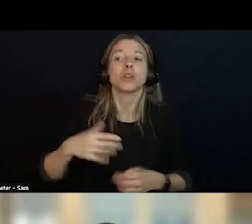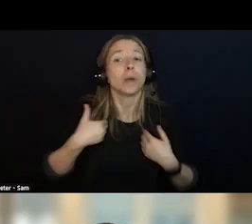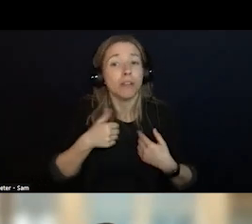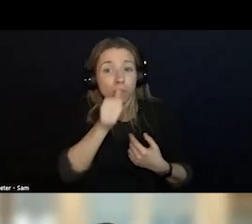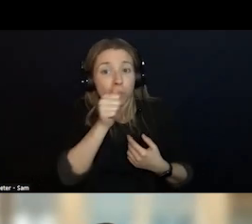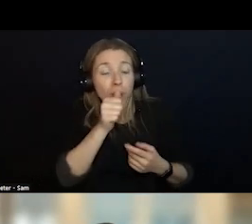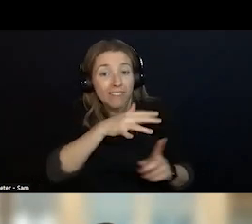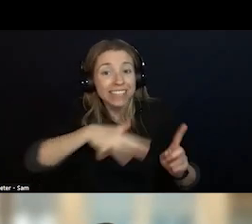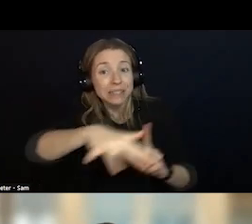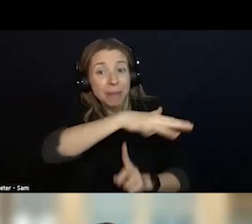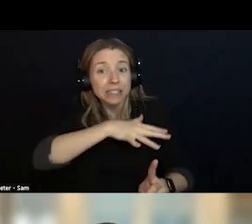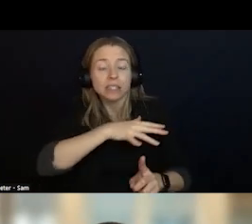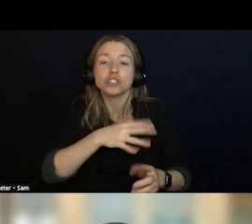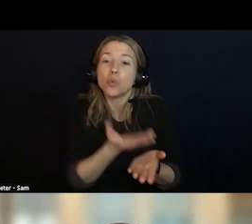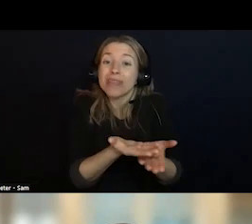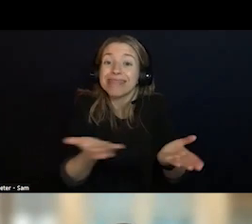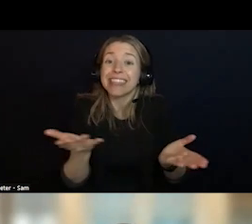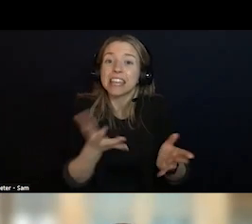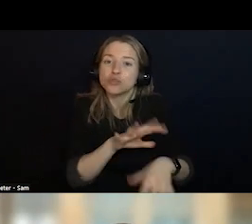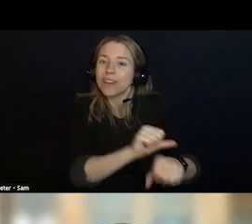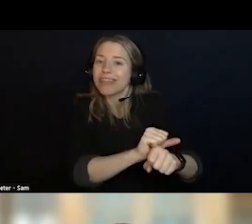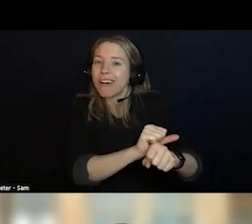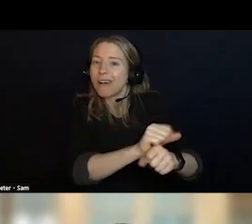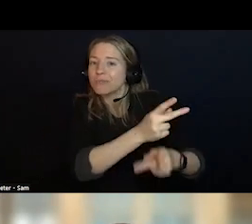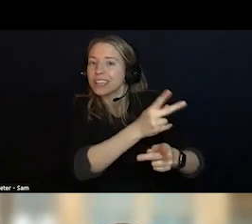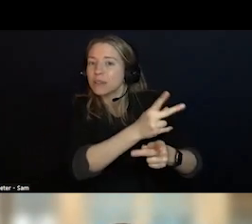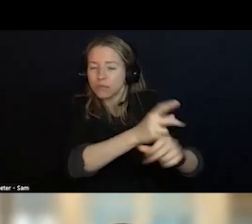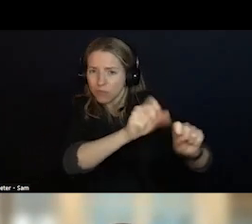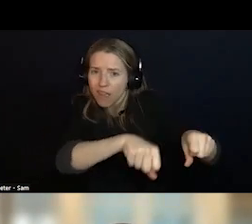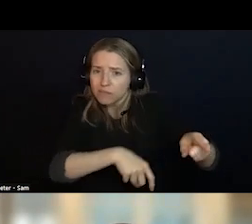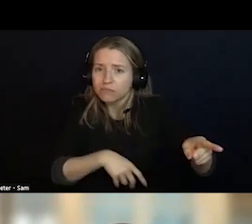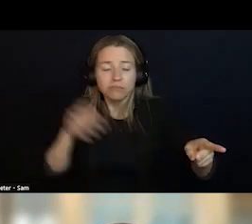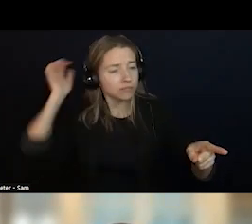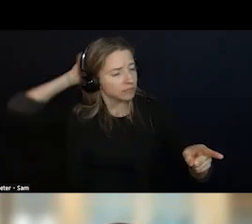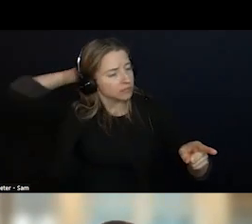WHERE YOU CAN LOCK YOUR BELONGINGS US. WE TRY TO ELIMINATE THE